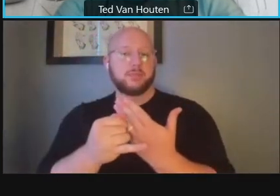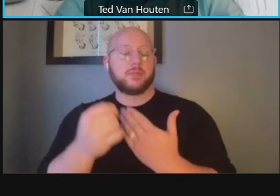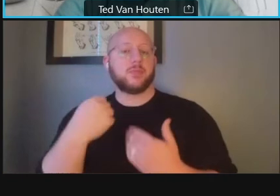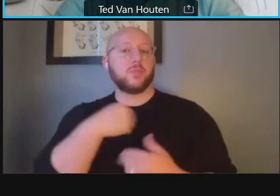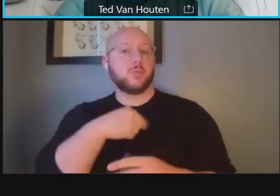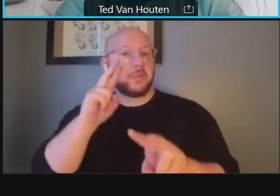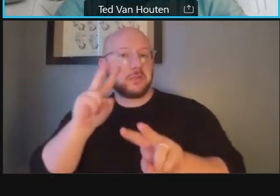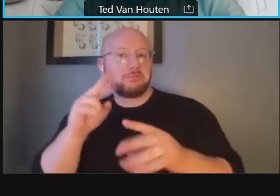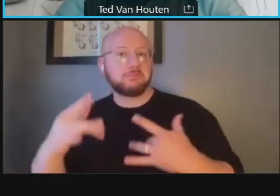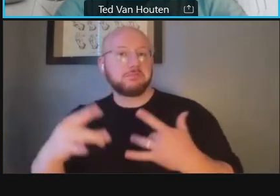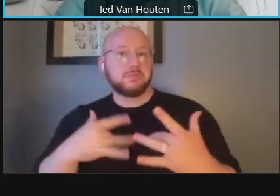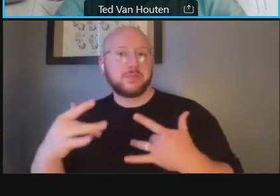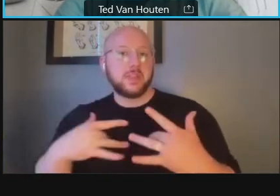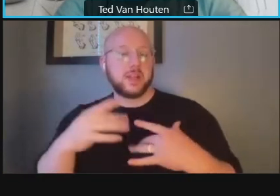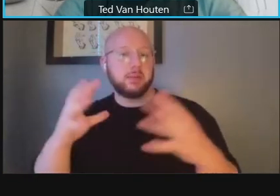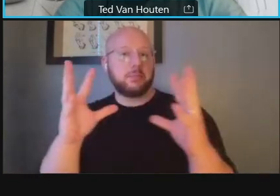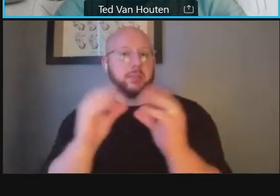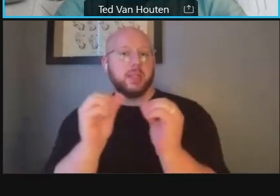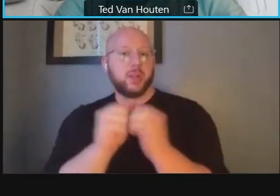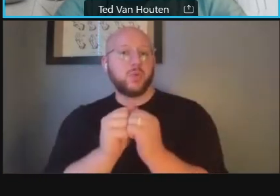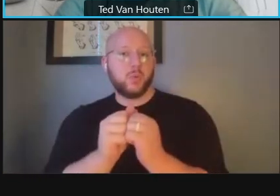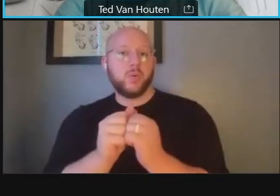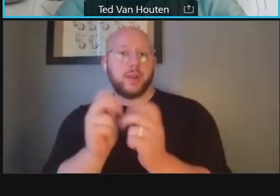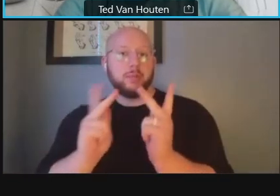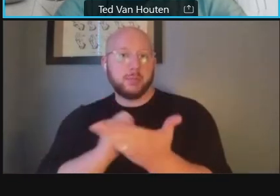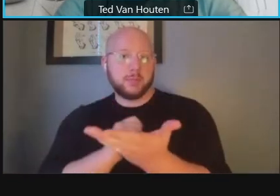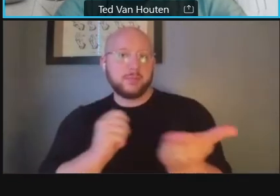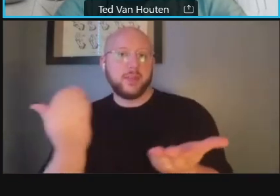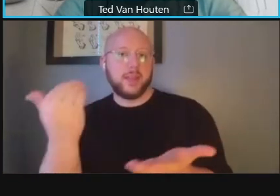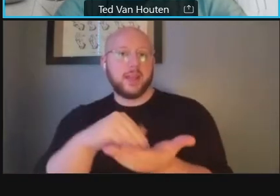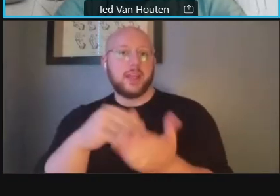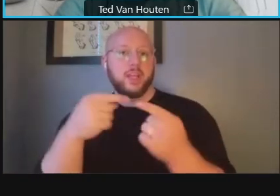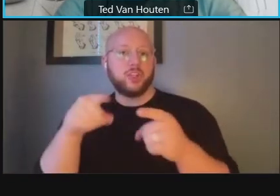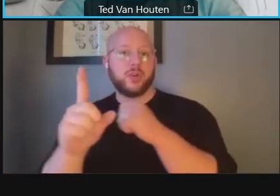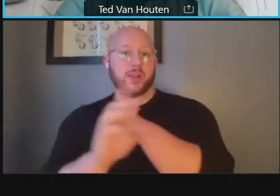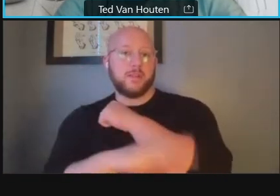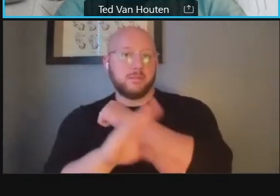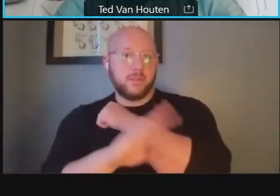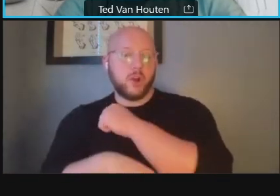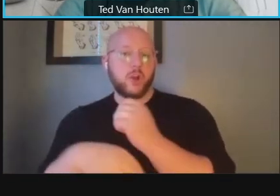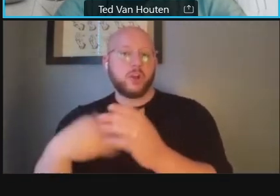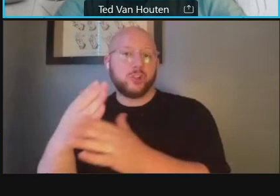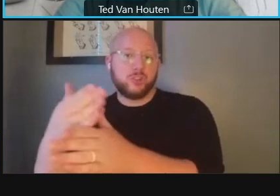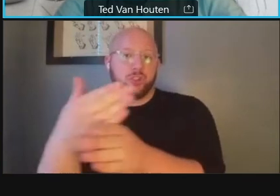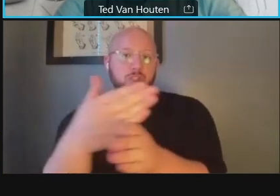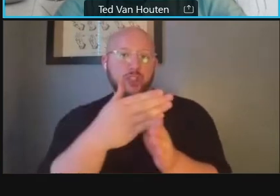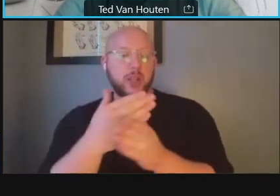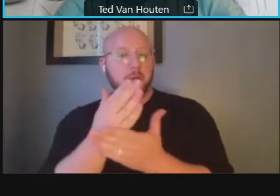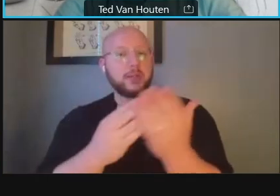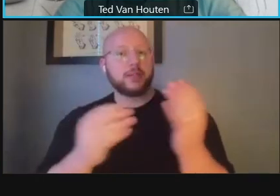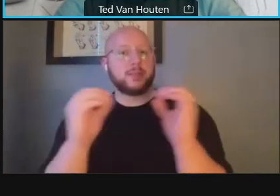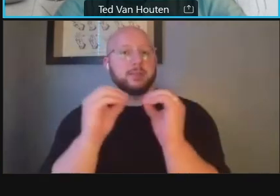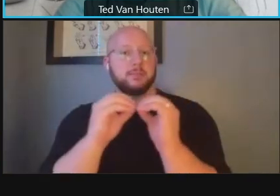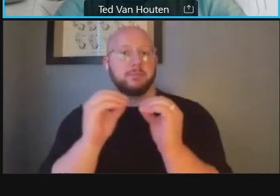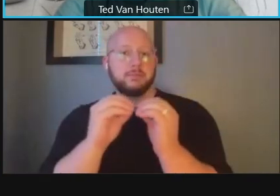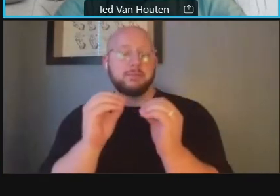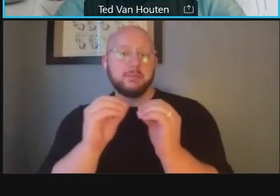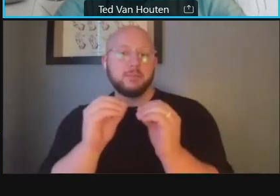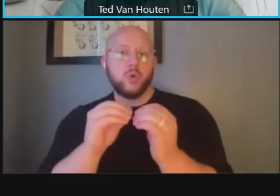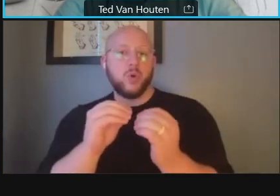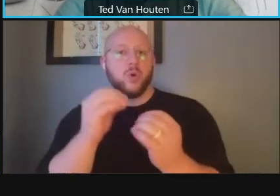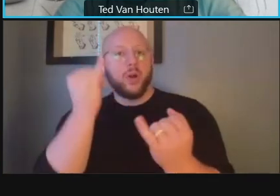residence in uh in the fall and uh and and sharing um some more draft draft ideas at that point